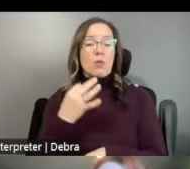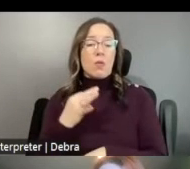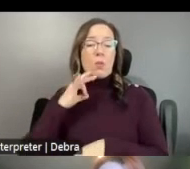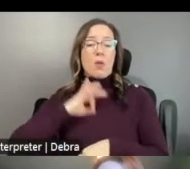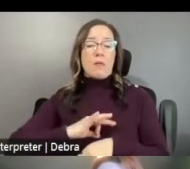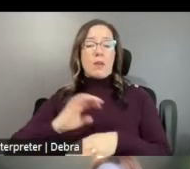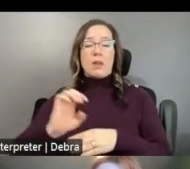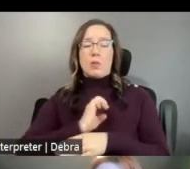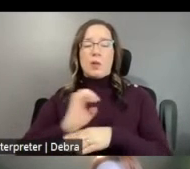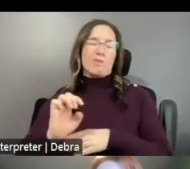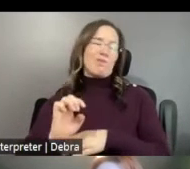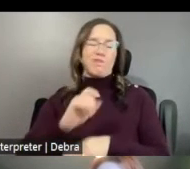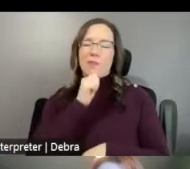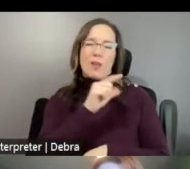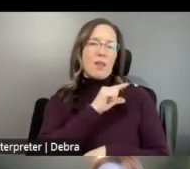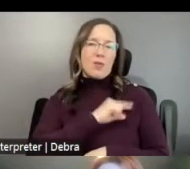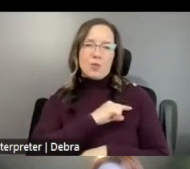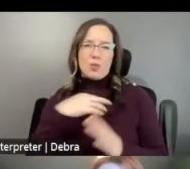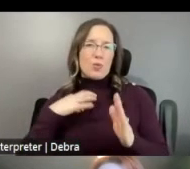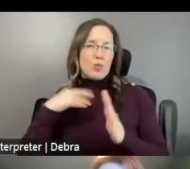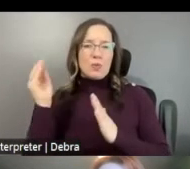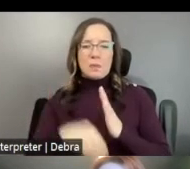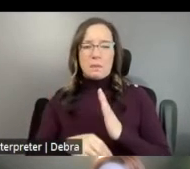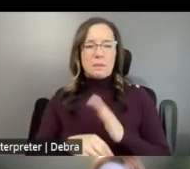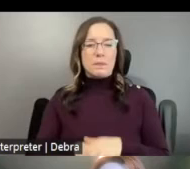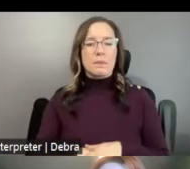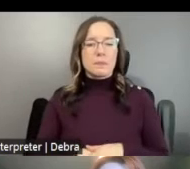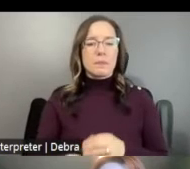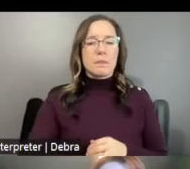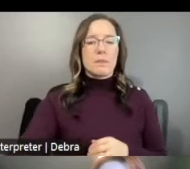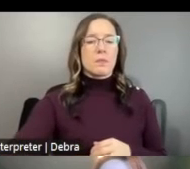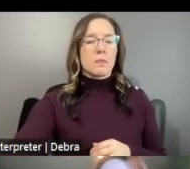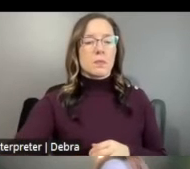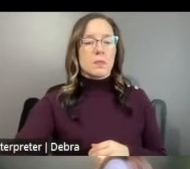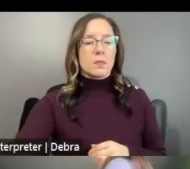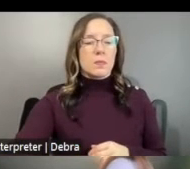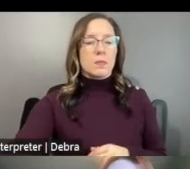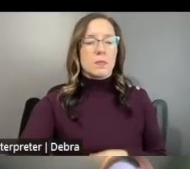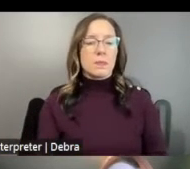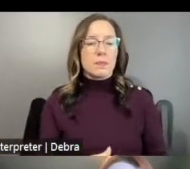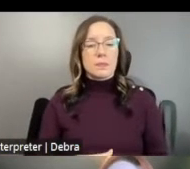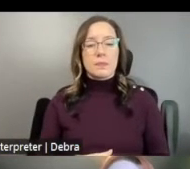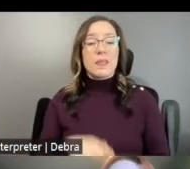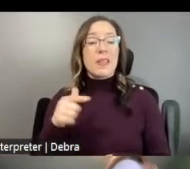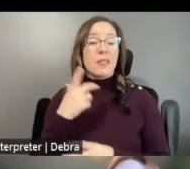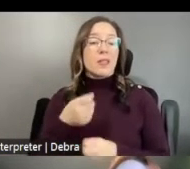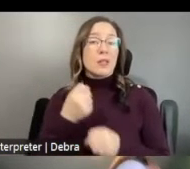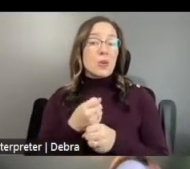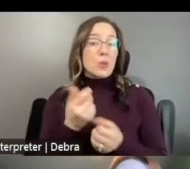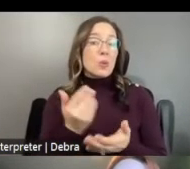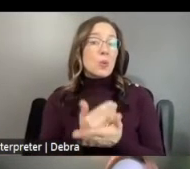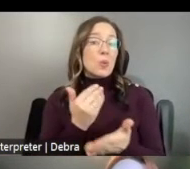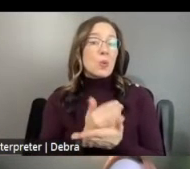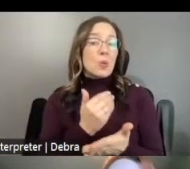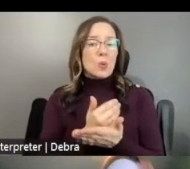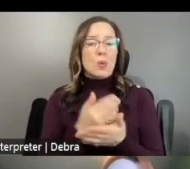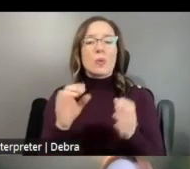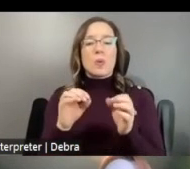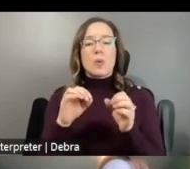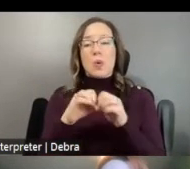ALSO INELIGIBLE TO APPLY. NEW THIS YEAR - ORGANIZATIONS WILL NO LONGER BE ABLE TO